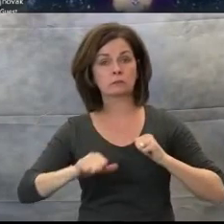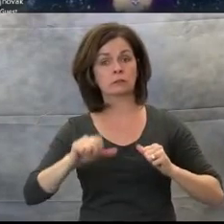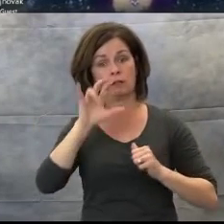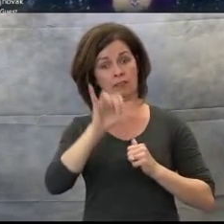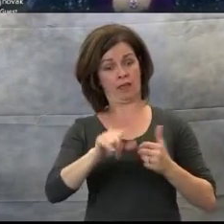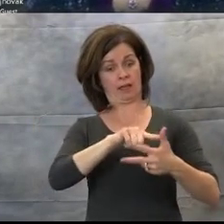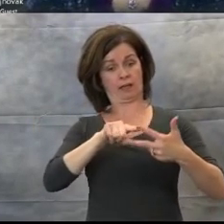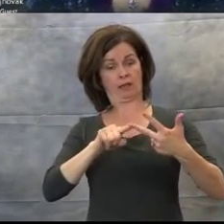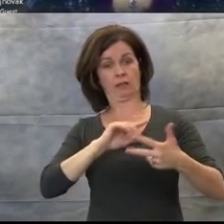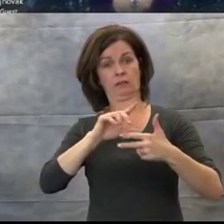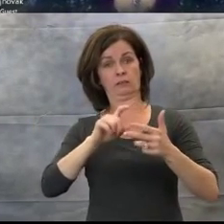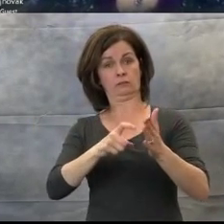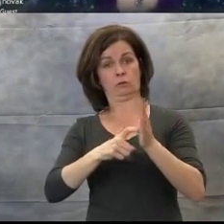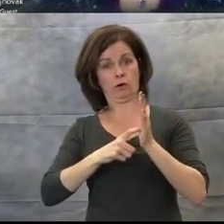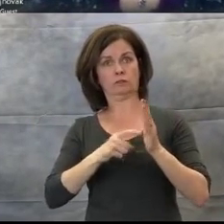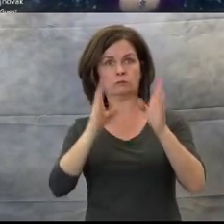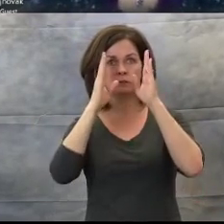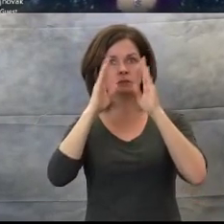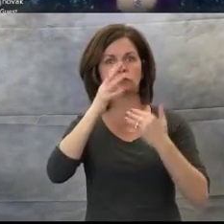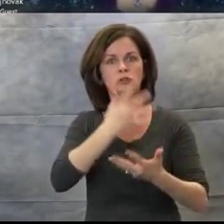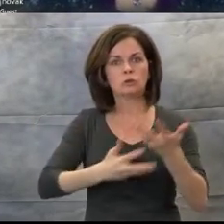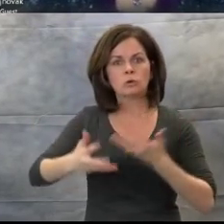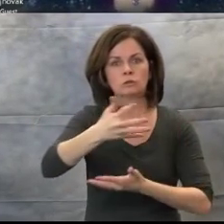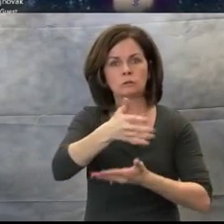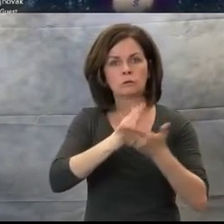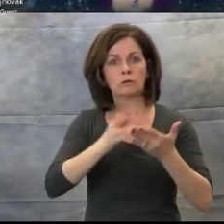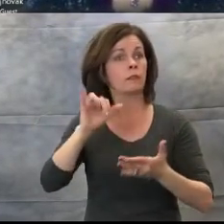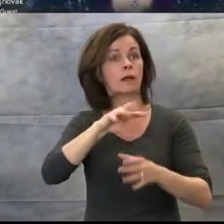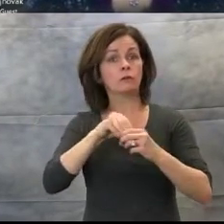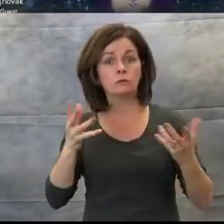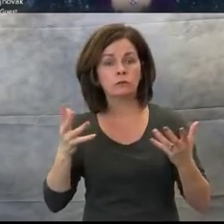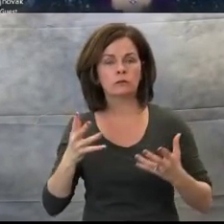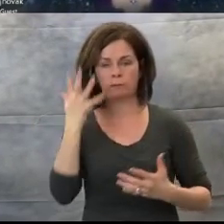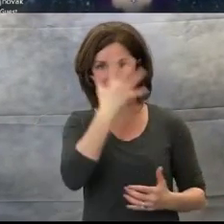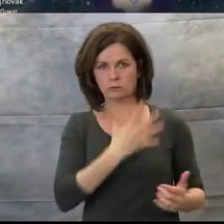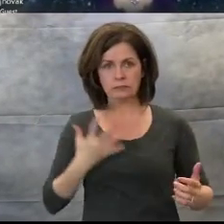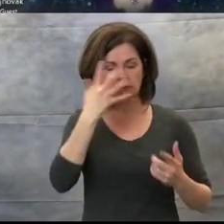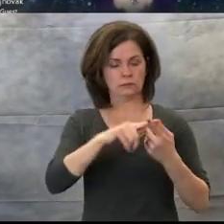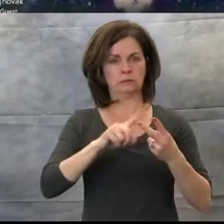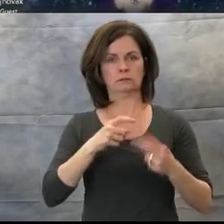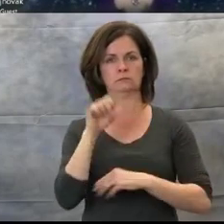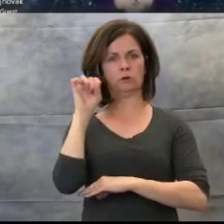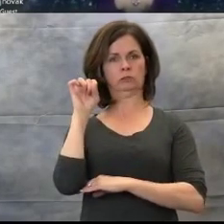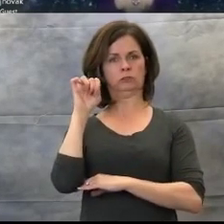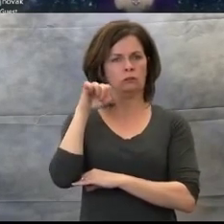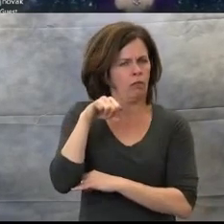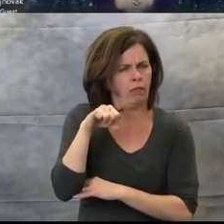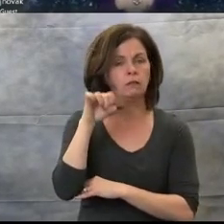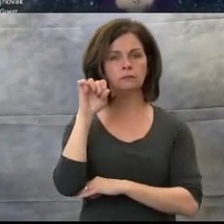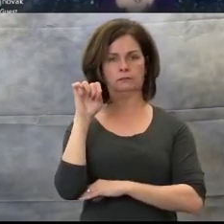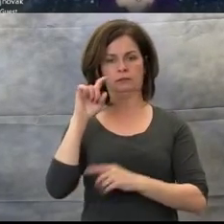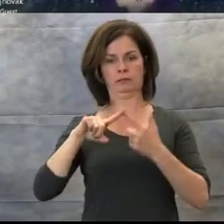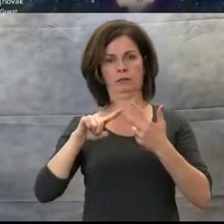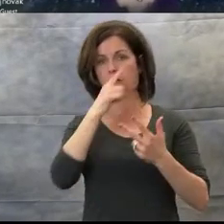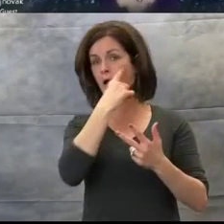appearance, posture, eye contact, behavior and facial expressions